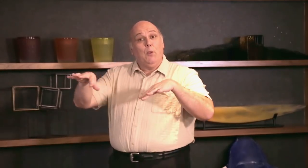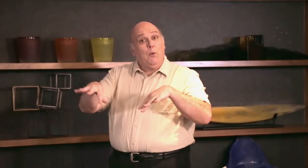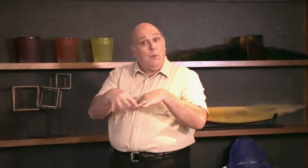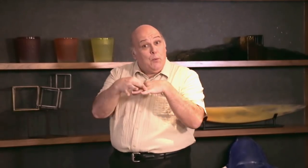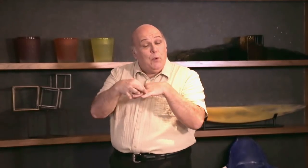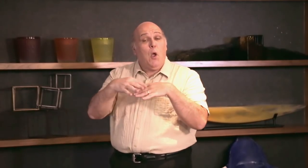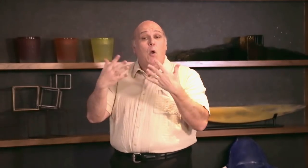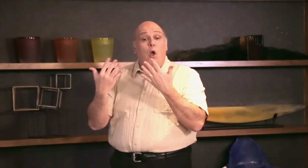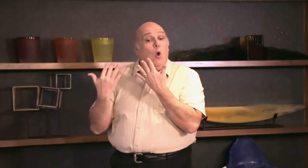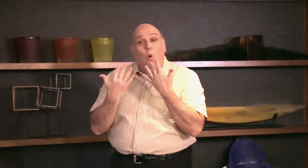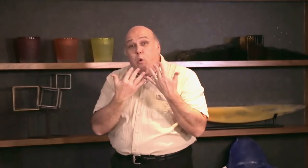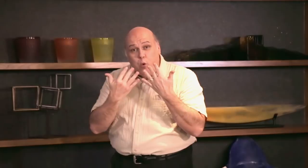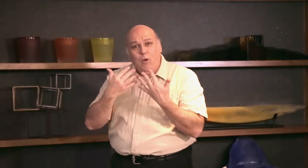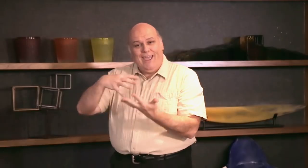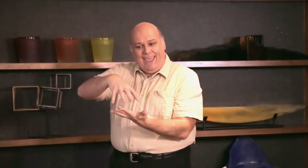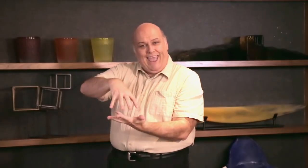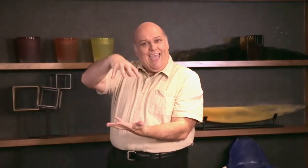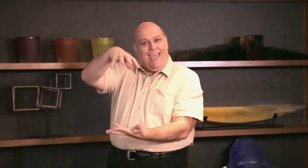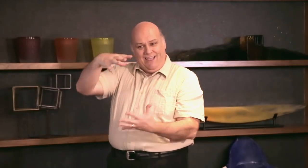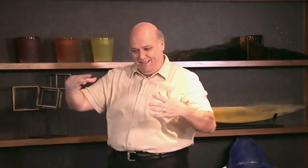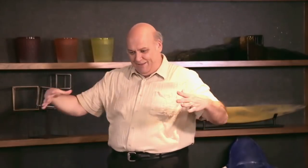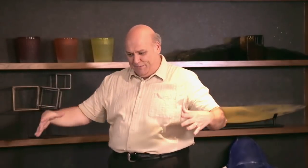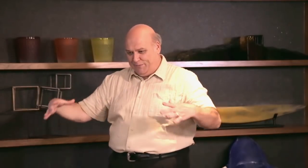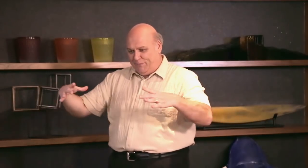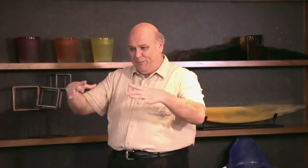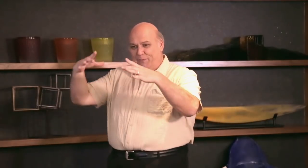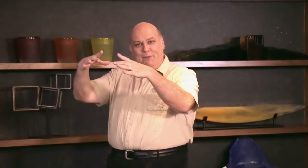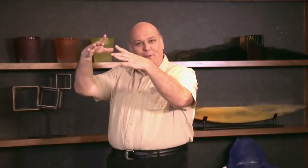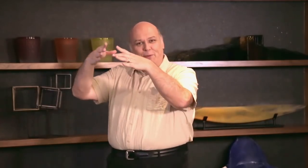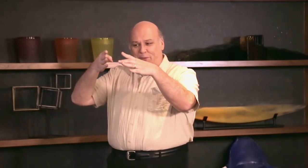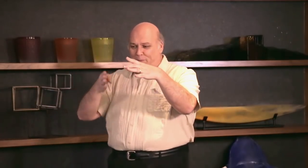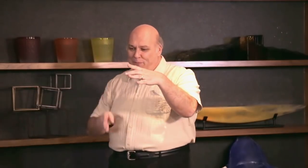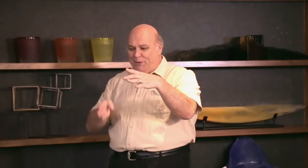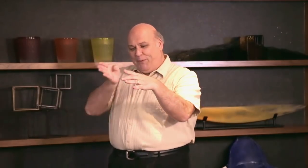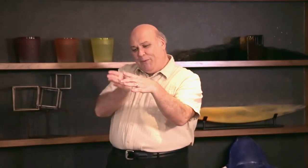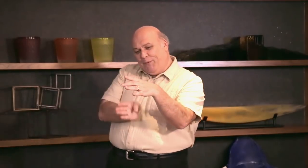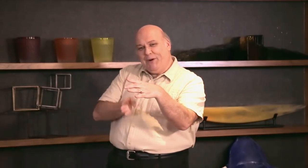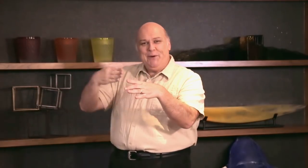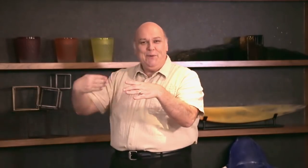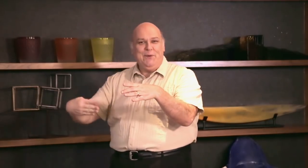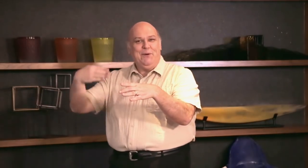birthdays. Her cakes are elaborate, often tiered and decorated on the sides. I am pleased to